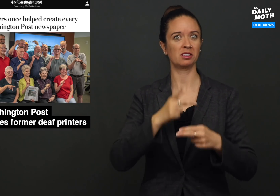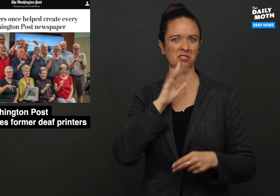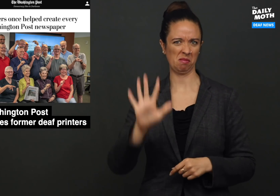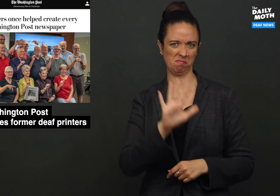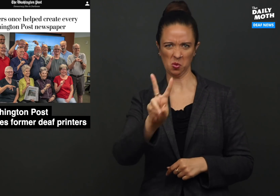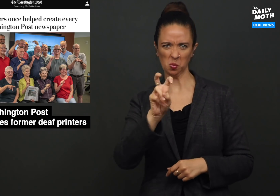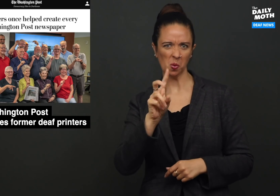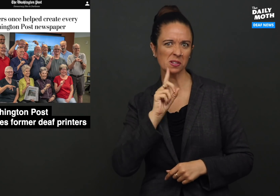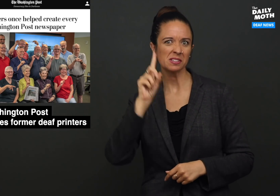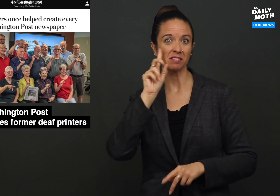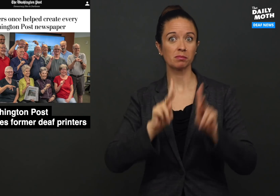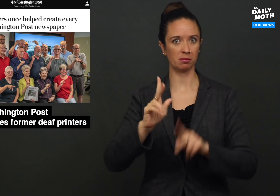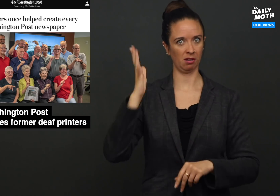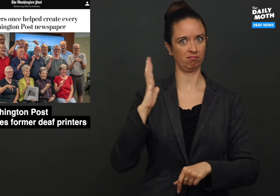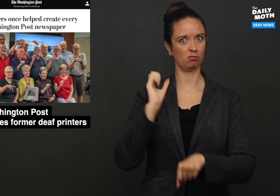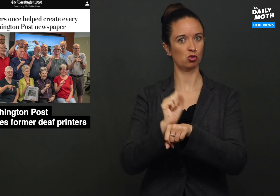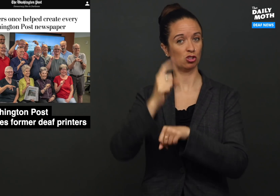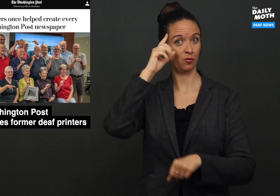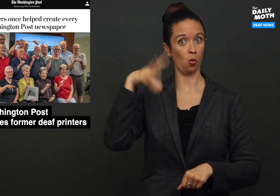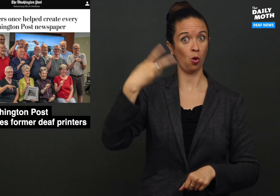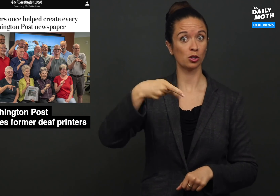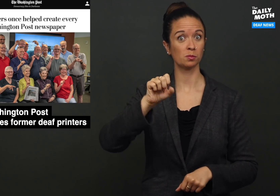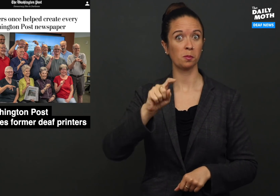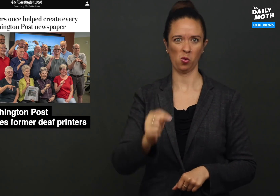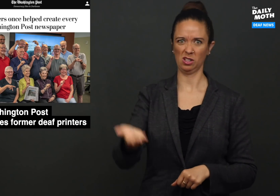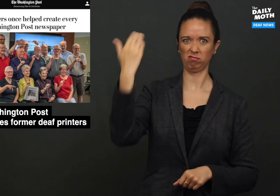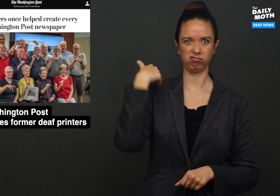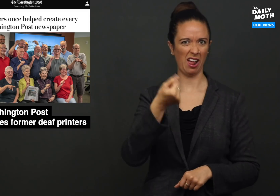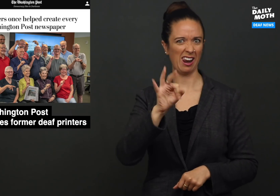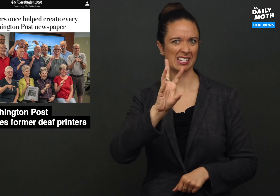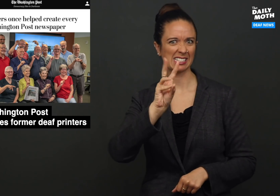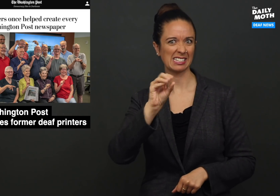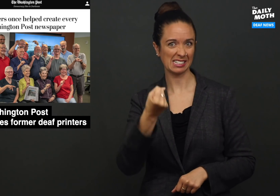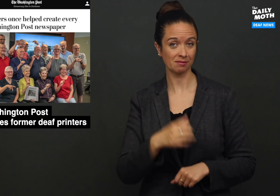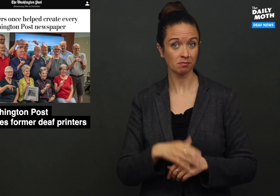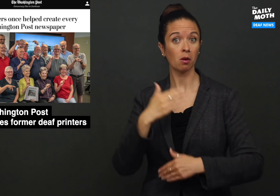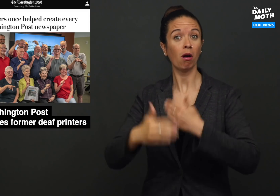mentioned there was about 200 deaf people that worked for The Washington Post in the 1960's.